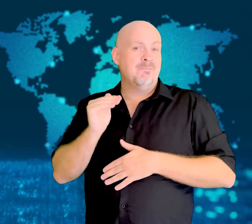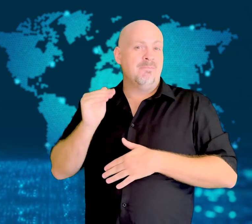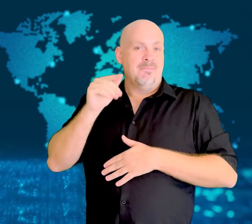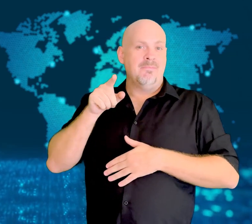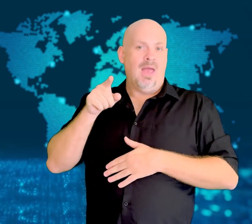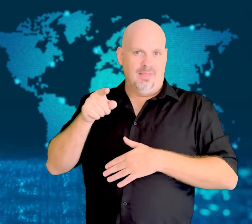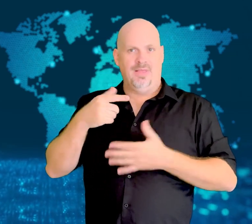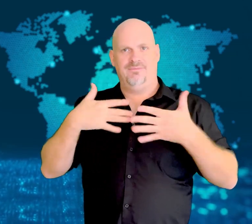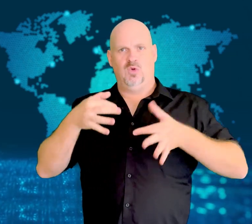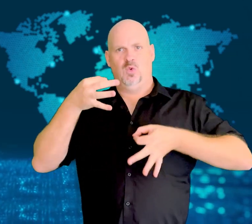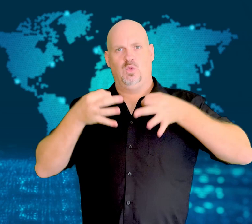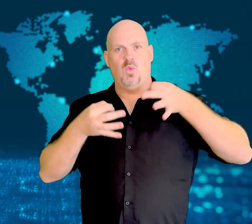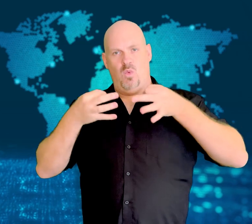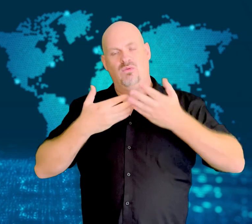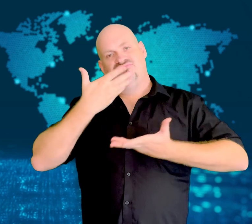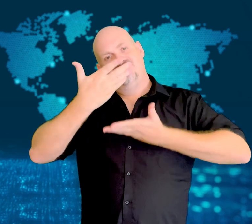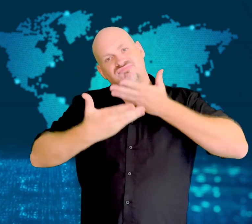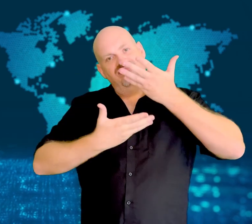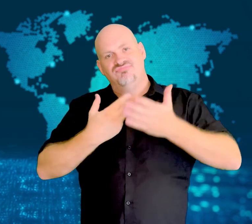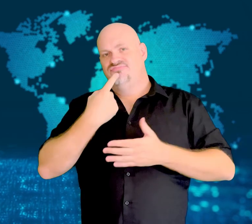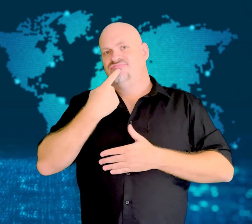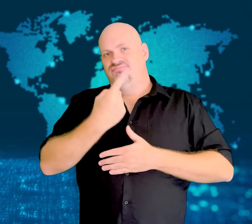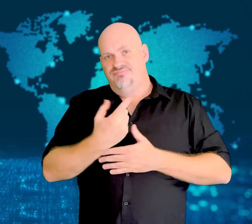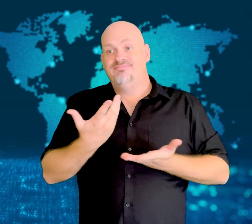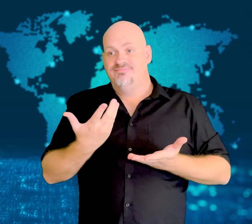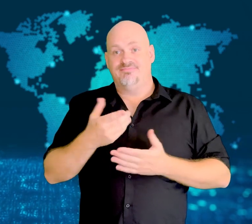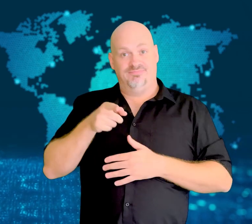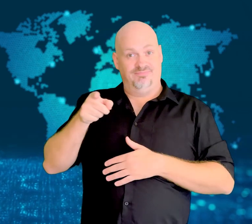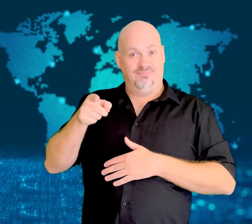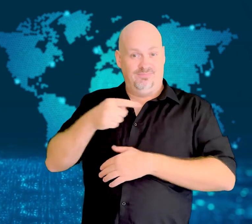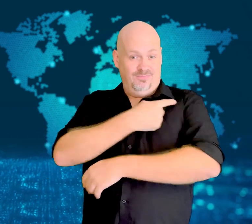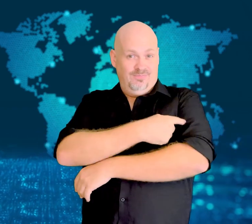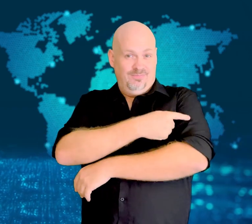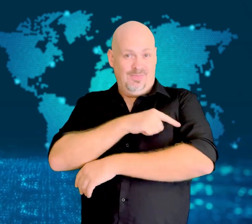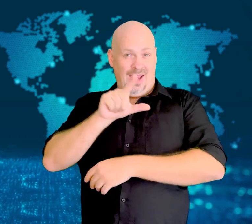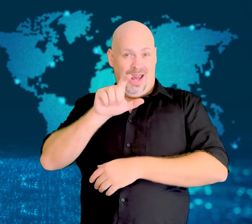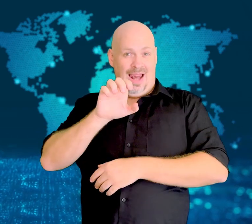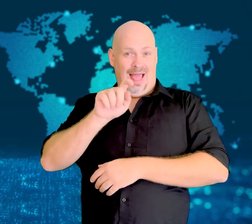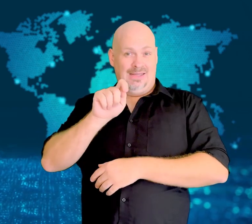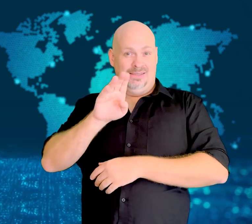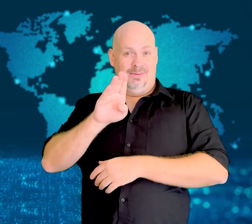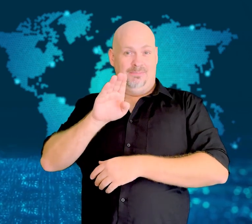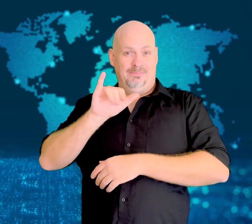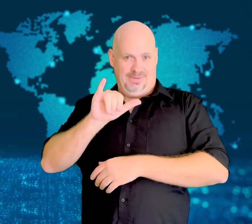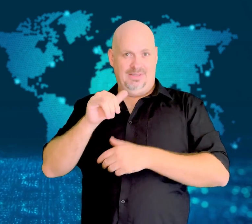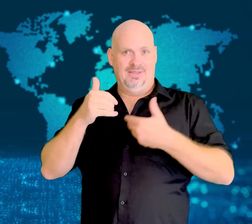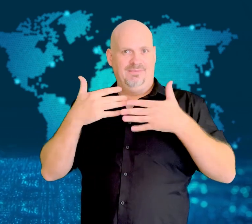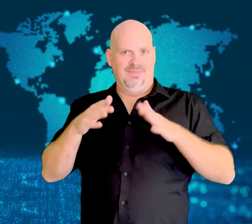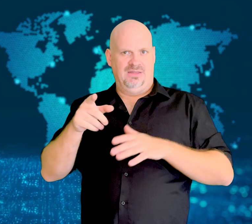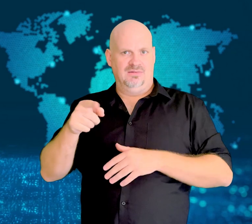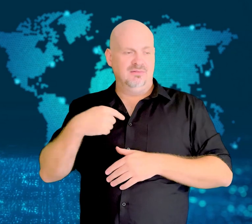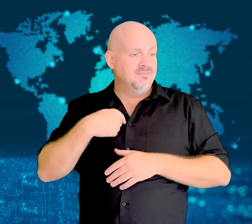A mother shared a testimony in court, explaining that Letby interrupted